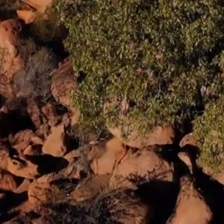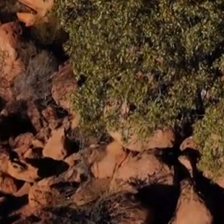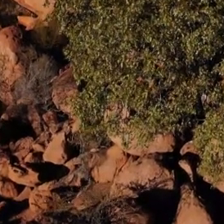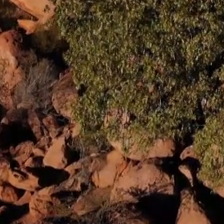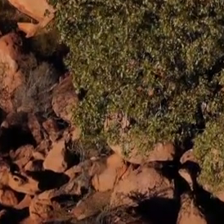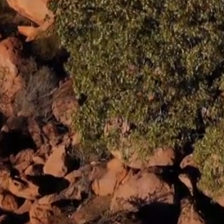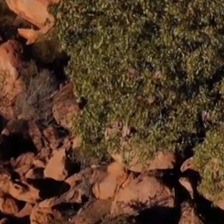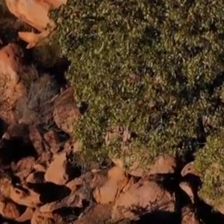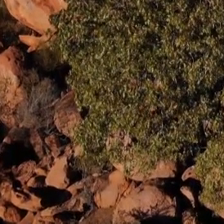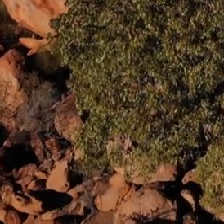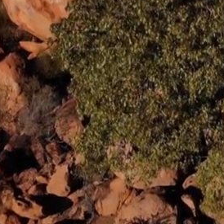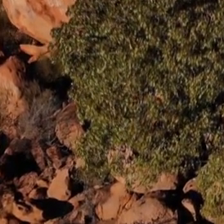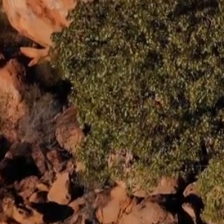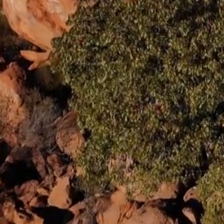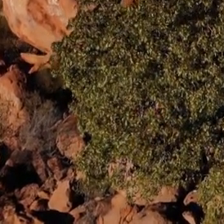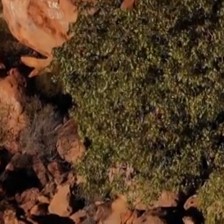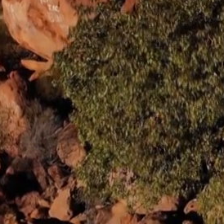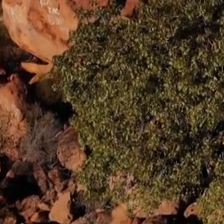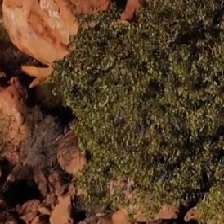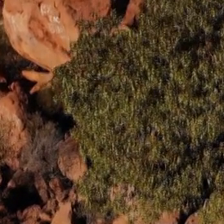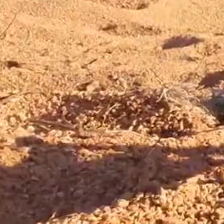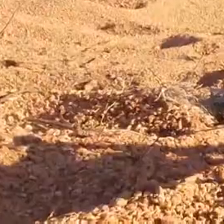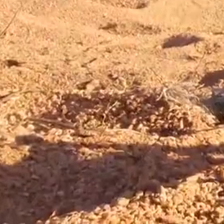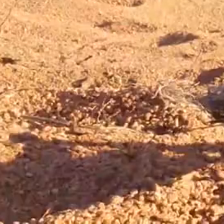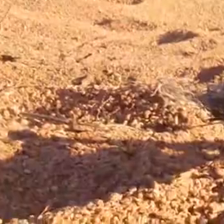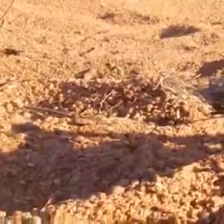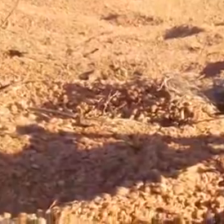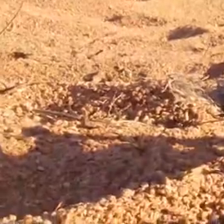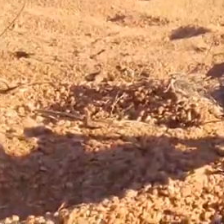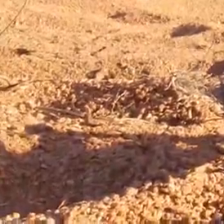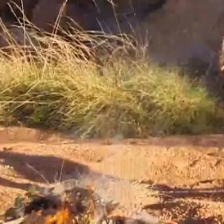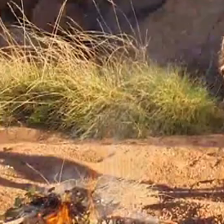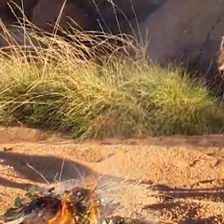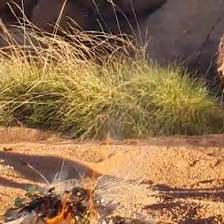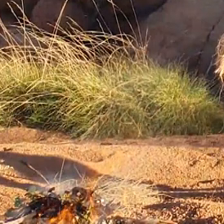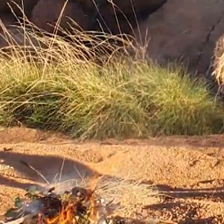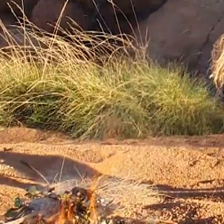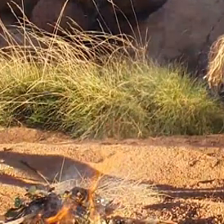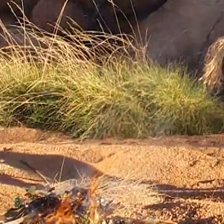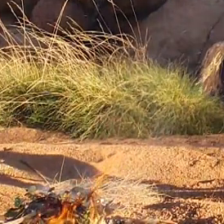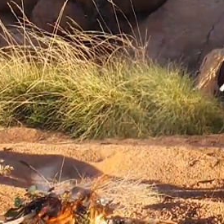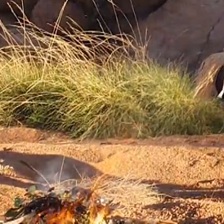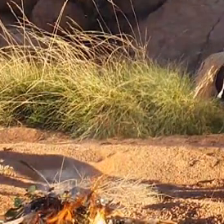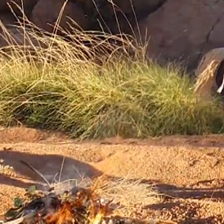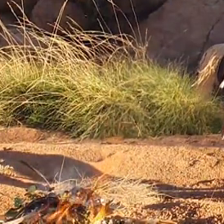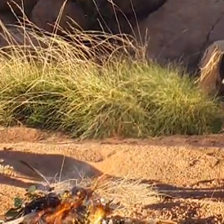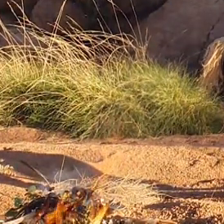as it's an important part of our identity as Aboriginal people. We love dancing. It makes us feel so proud to be Aboriginal,